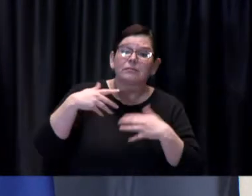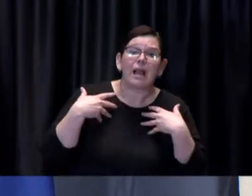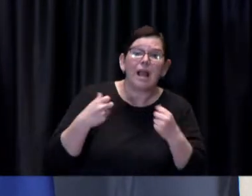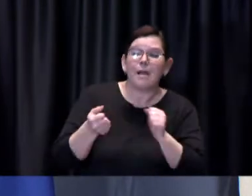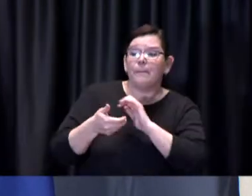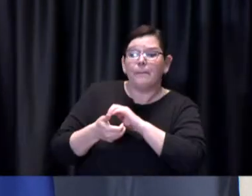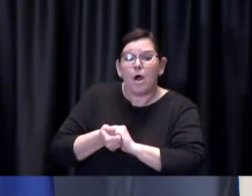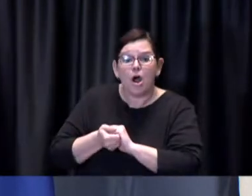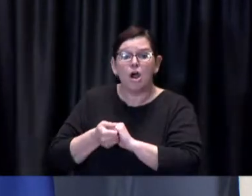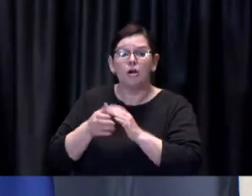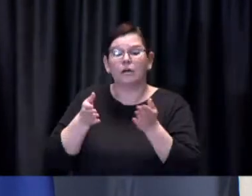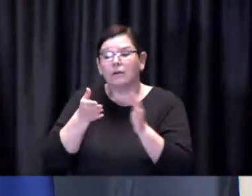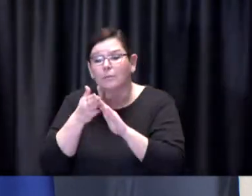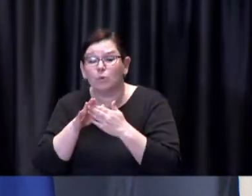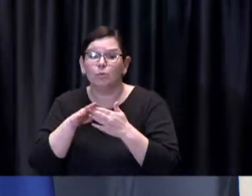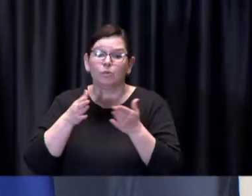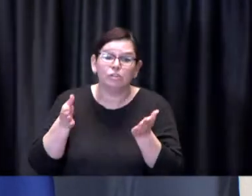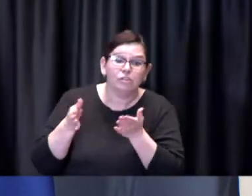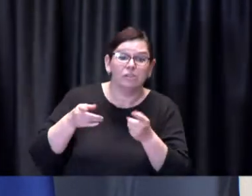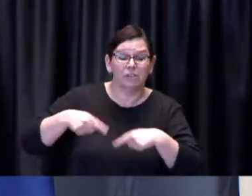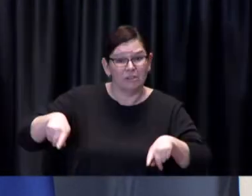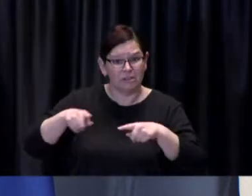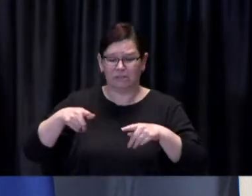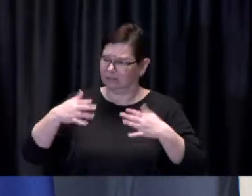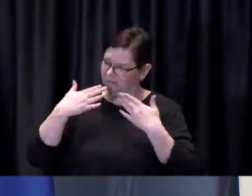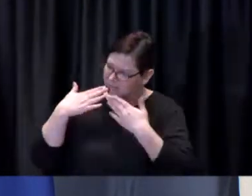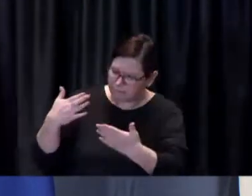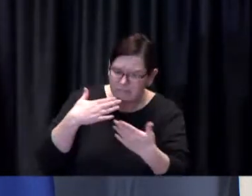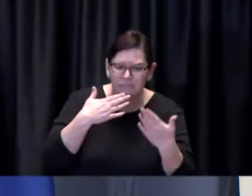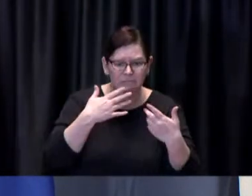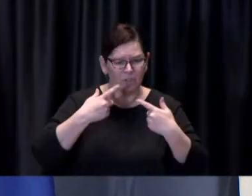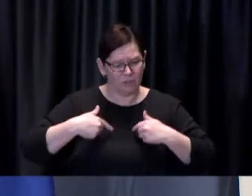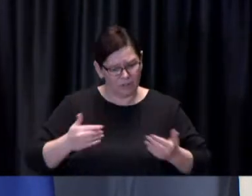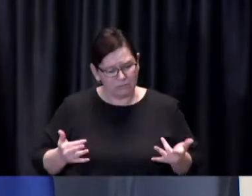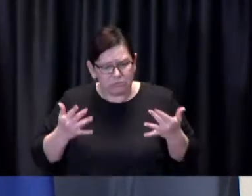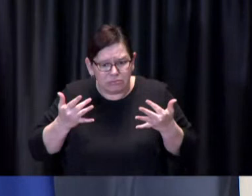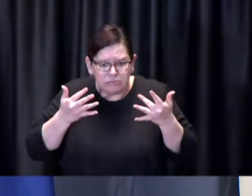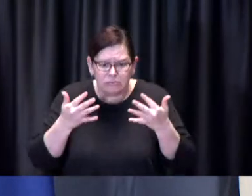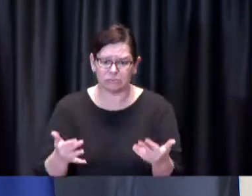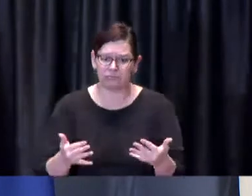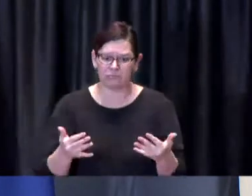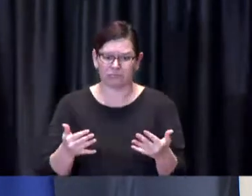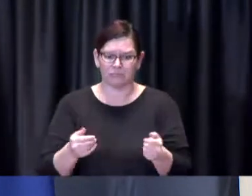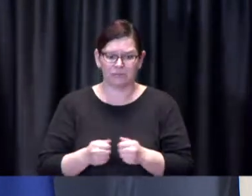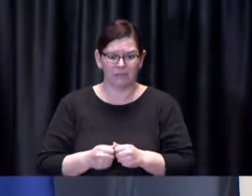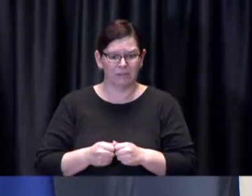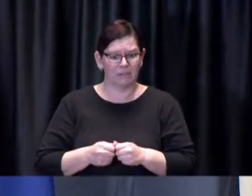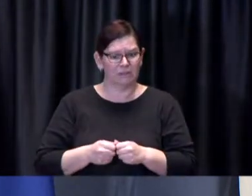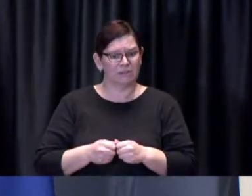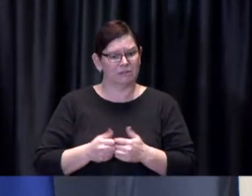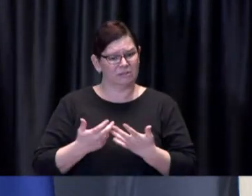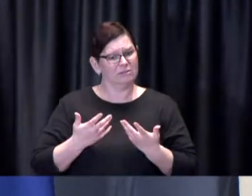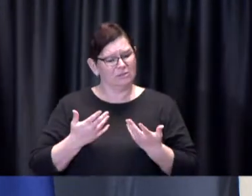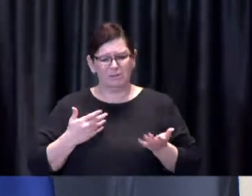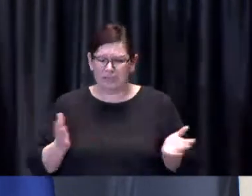We continue to urge people who are over the age of 70, 70 or over to book their vaccine appointment.